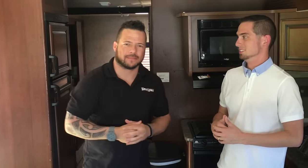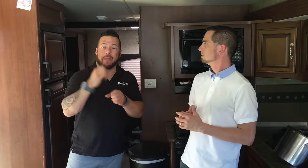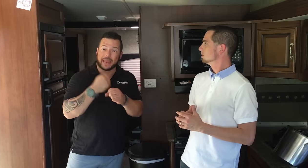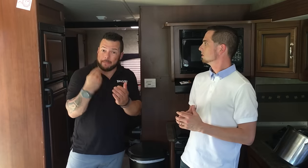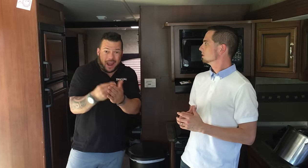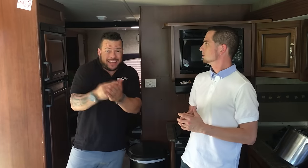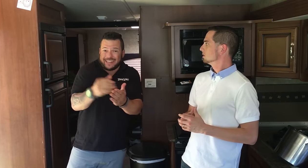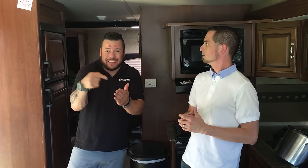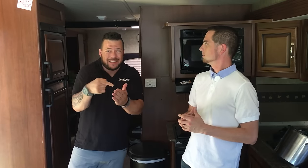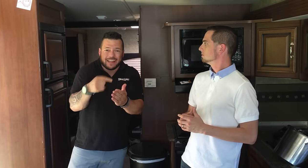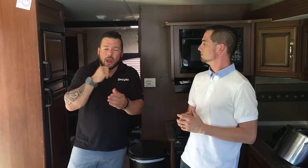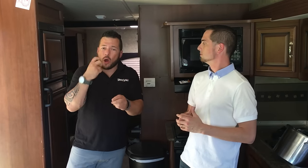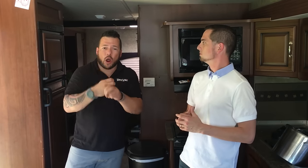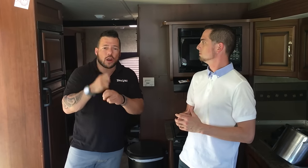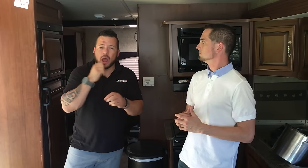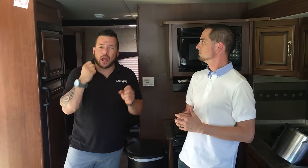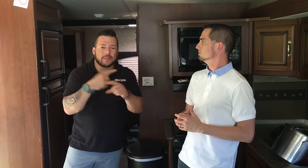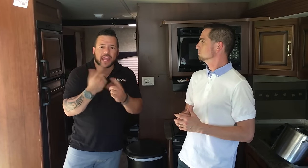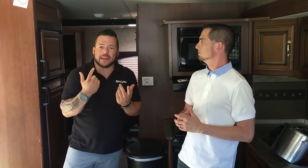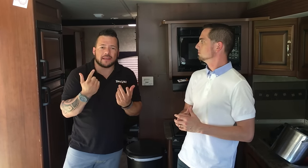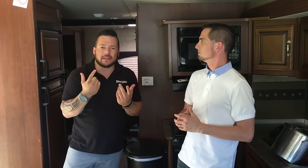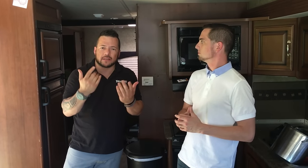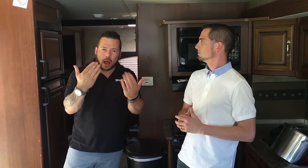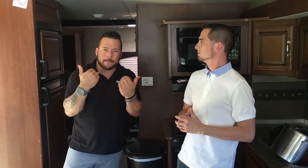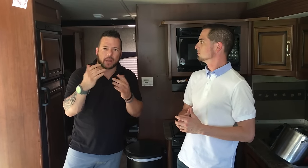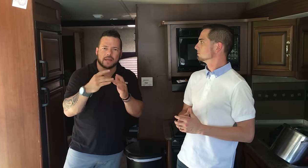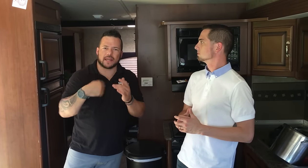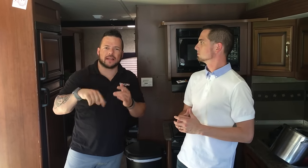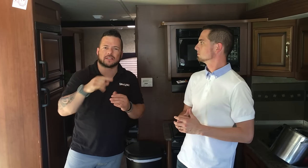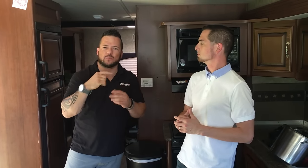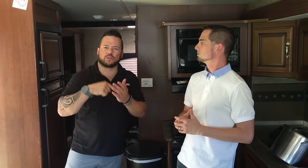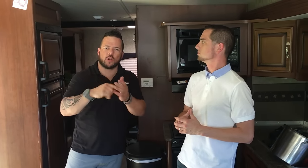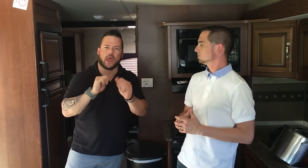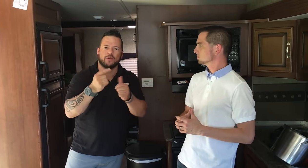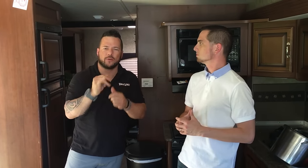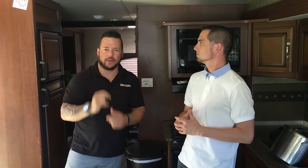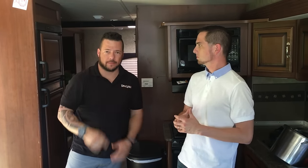Making money, it's not hard. It's not complicated. Come and contact us and we'll show you how to do it.